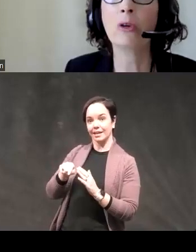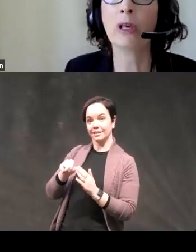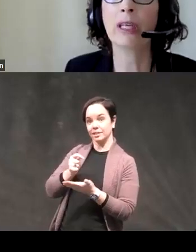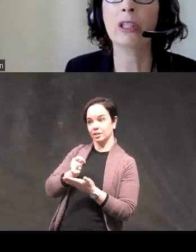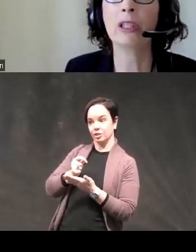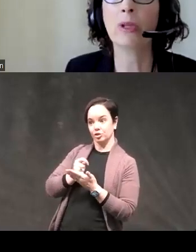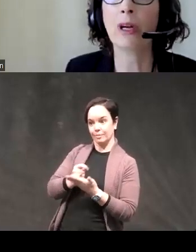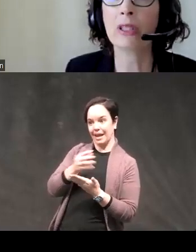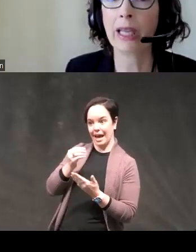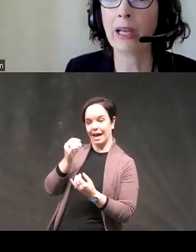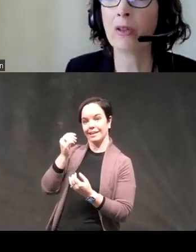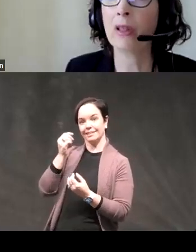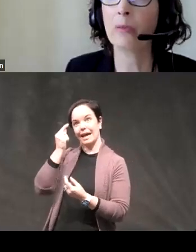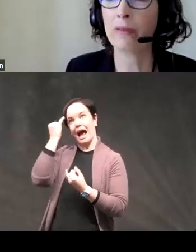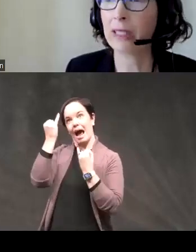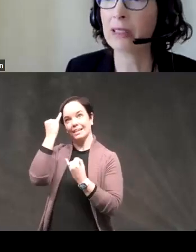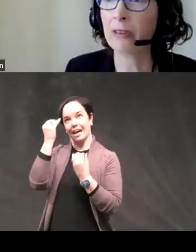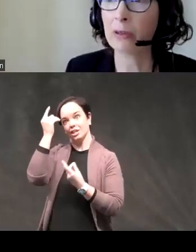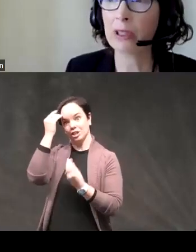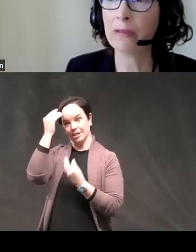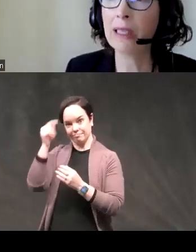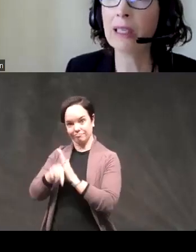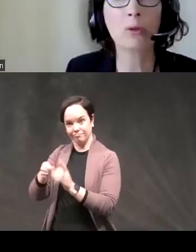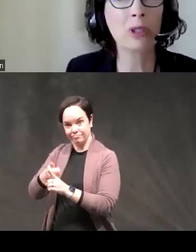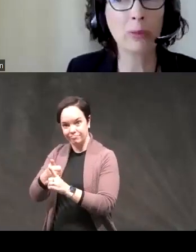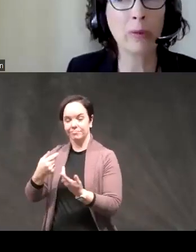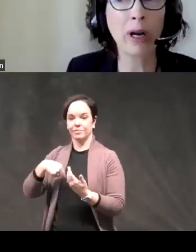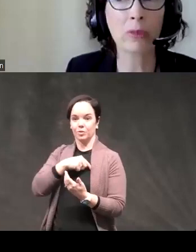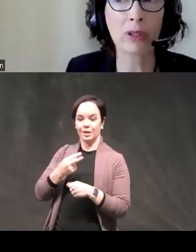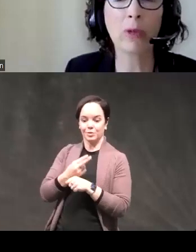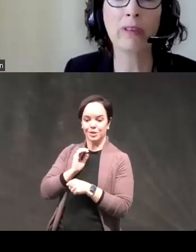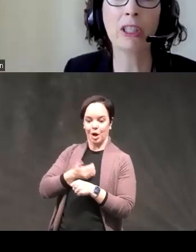correlations with our scale pervasive influence of feelings which is about problems of motivation